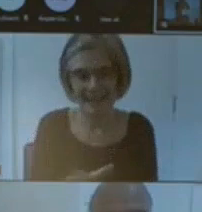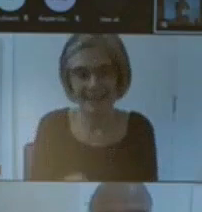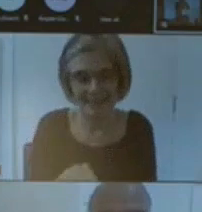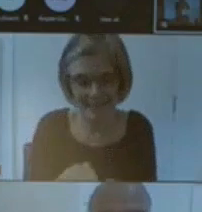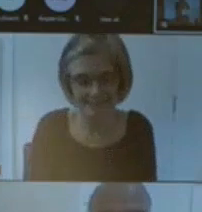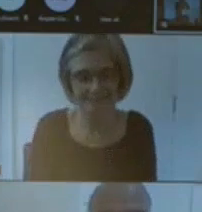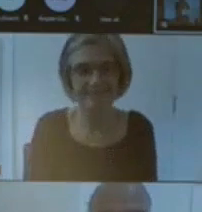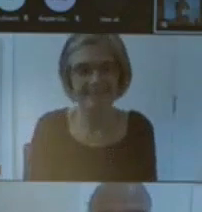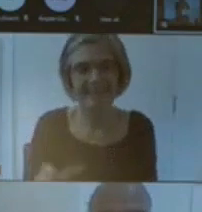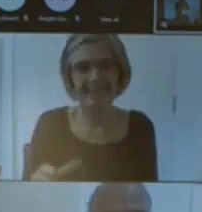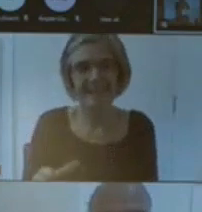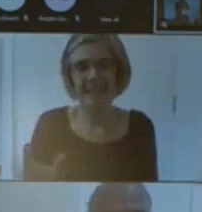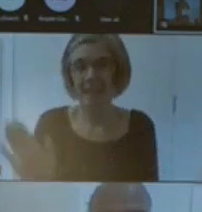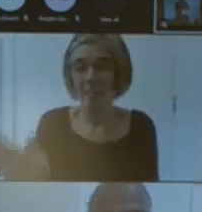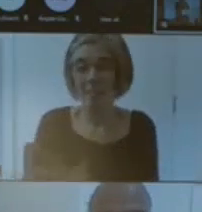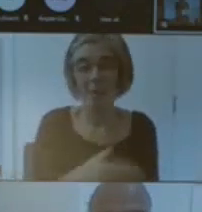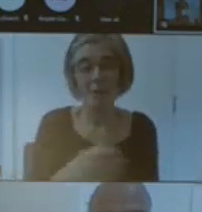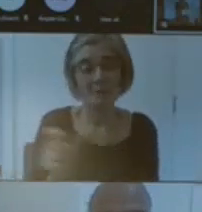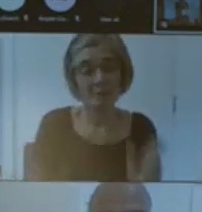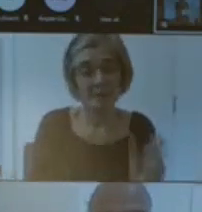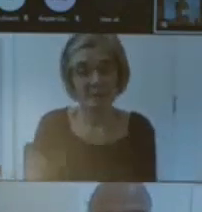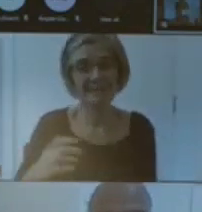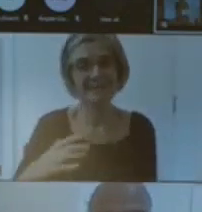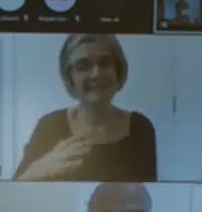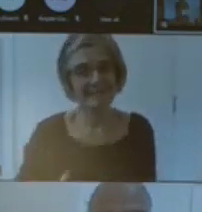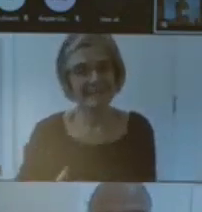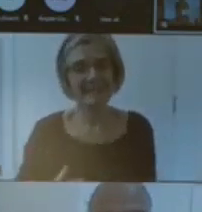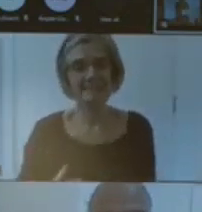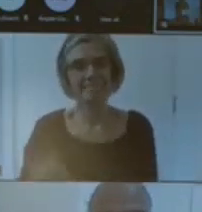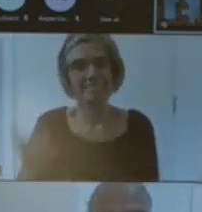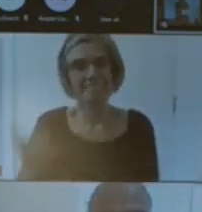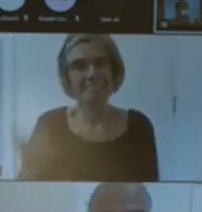to kind of formalize employment opportunities but also a lot of people came out about really